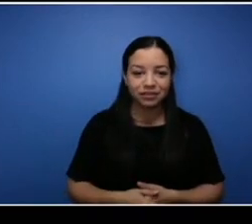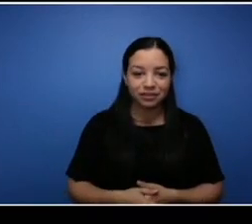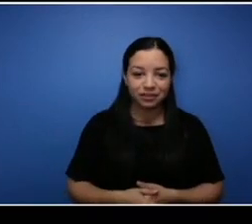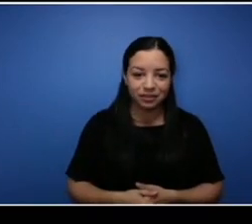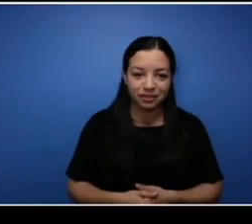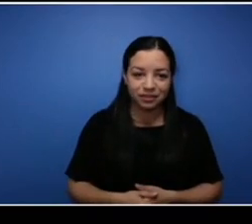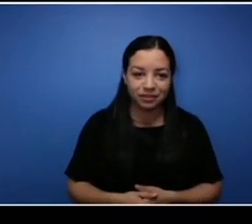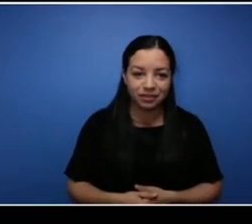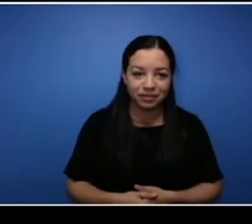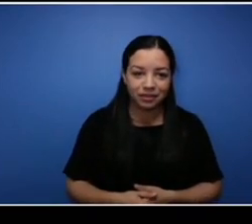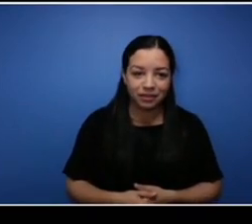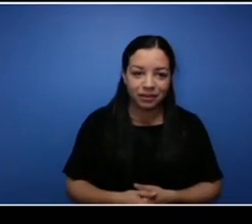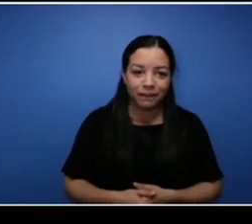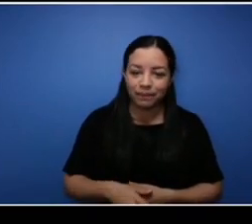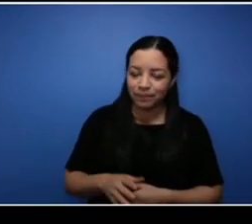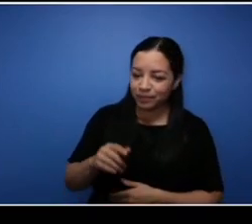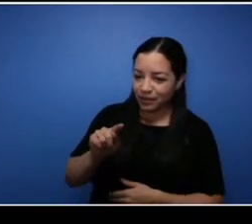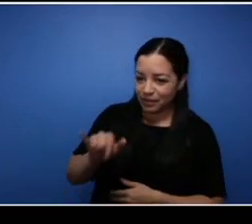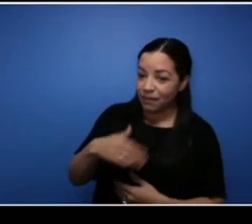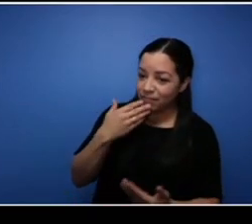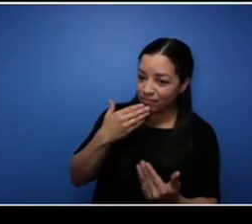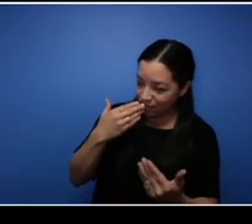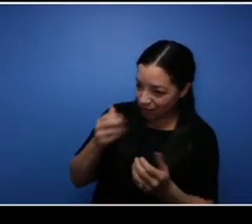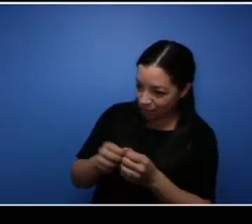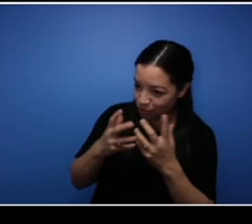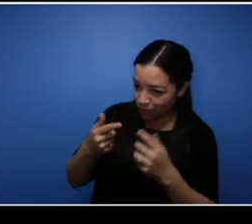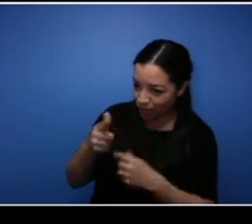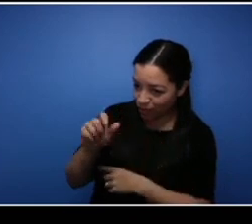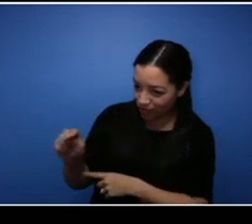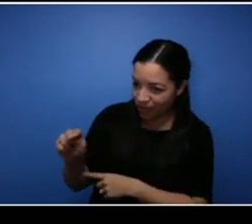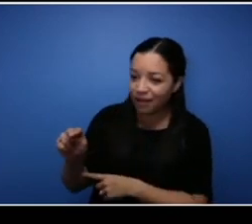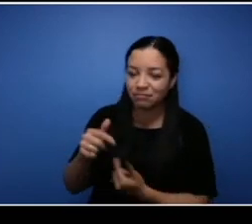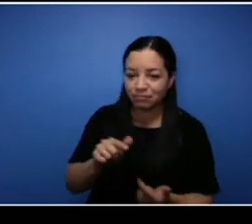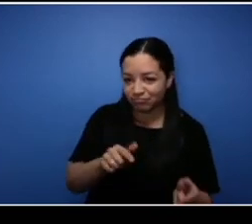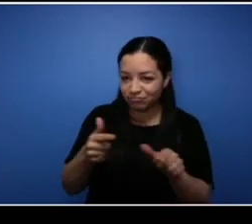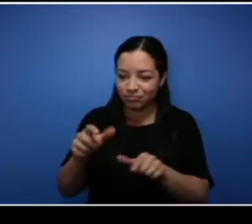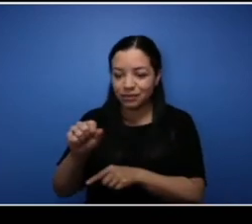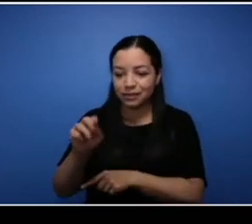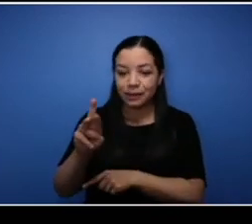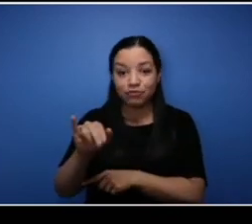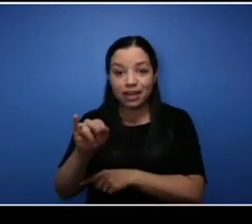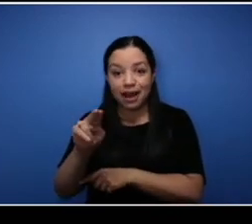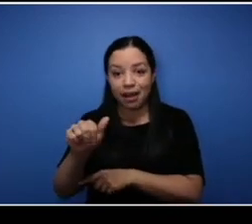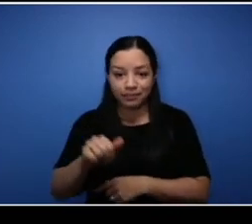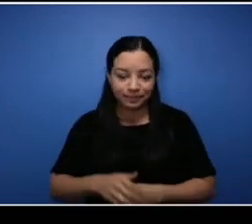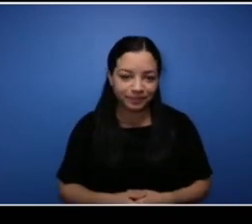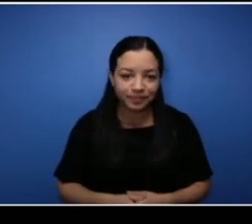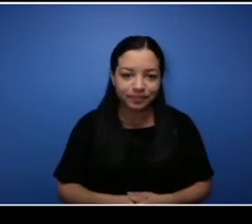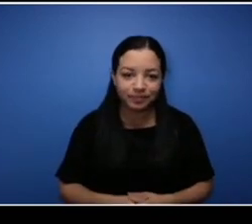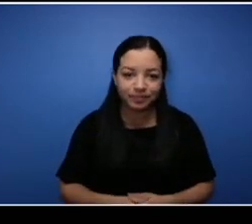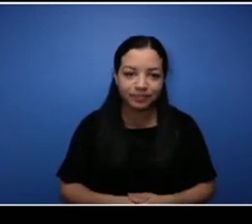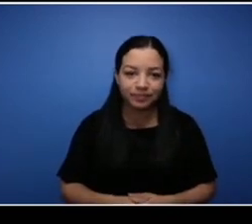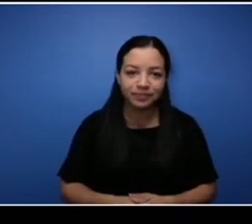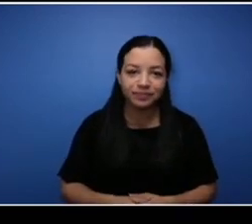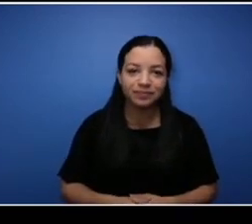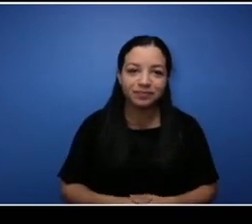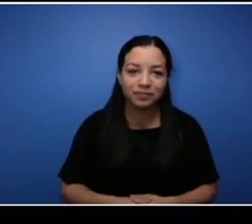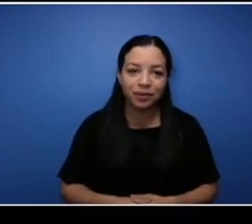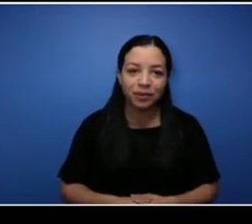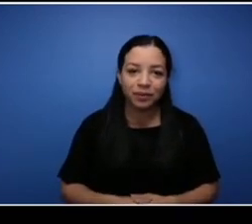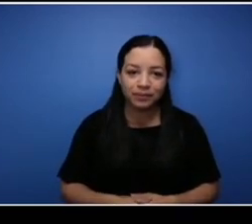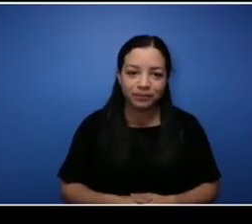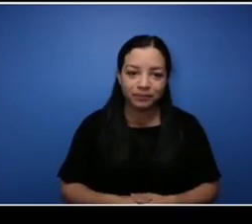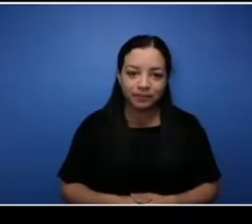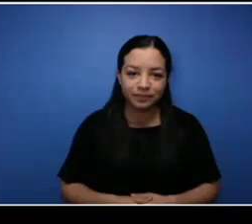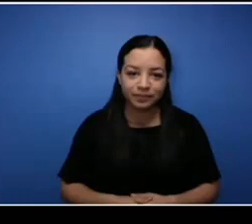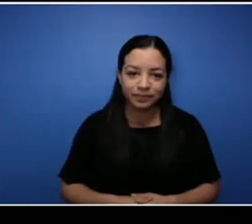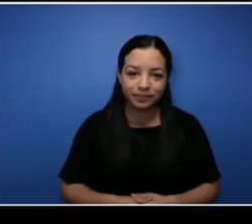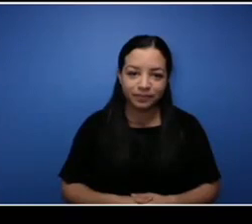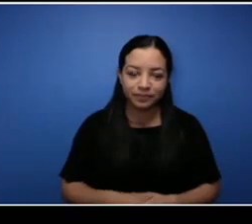Thank you so much, Glenn. I'll hand it over to Sabrina next.